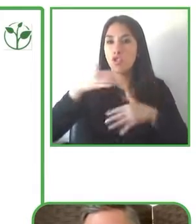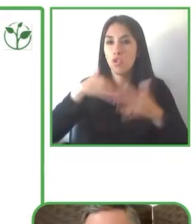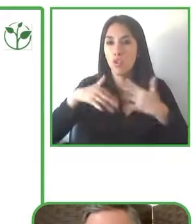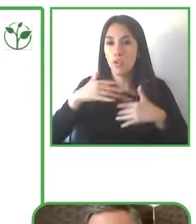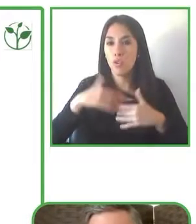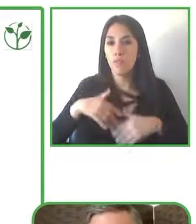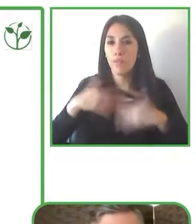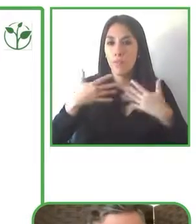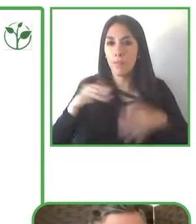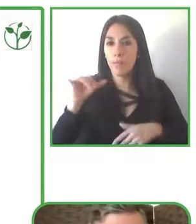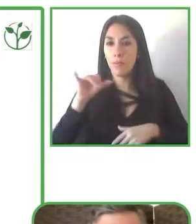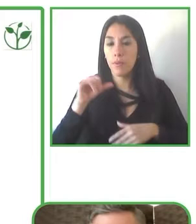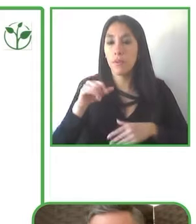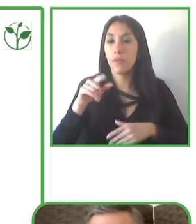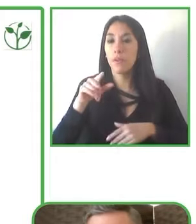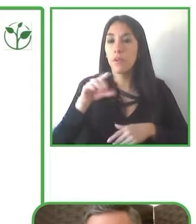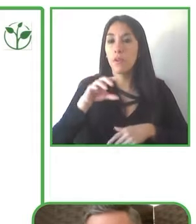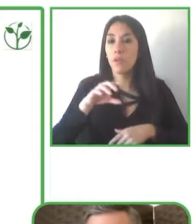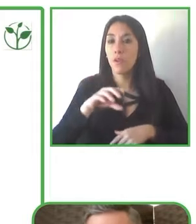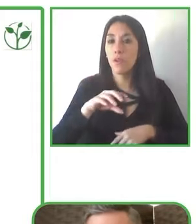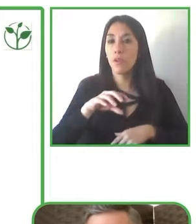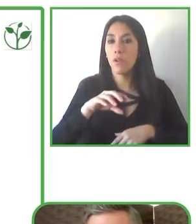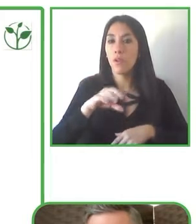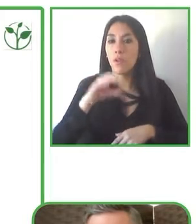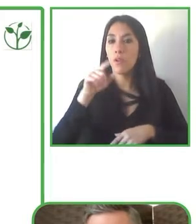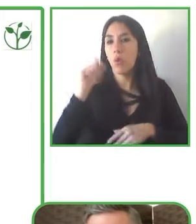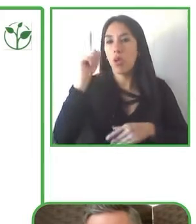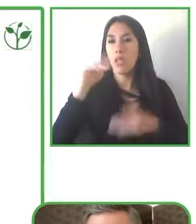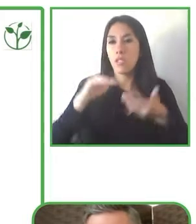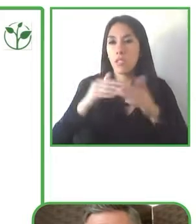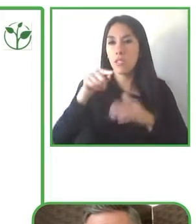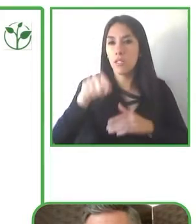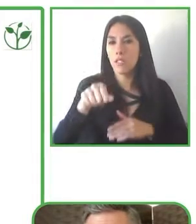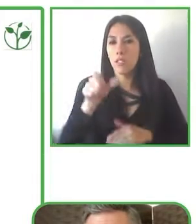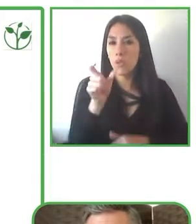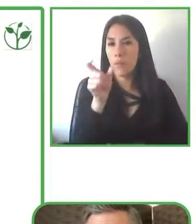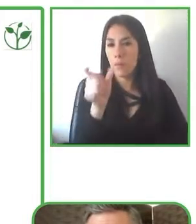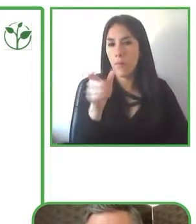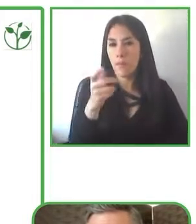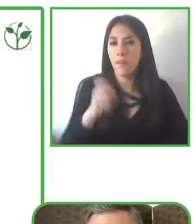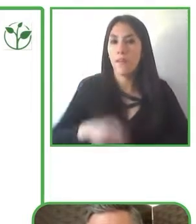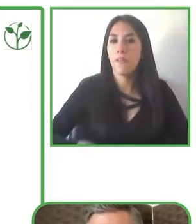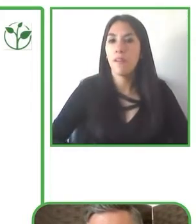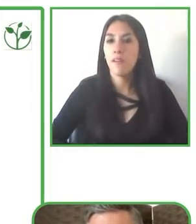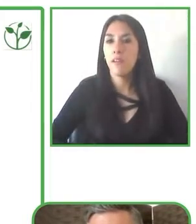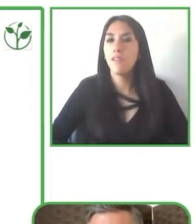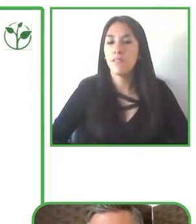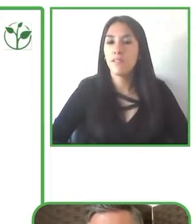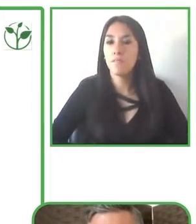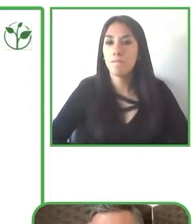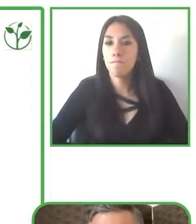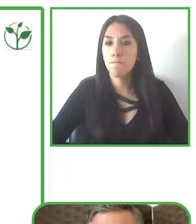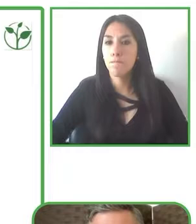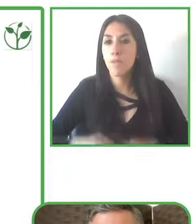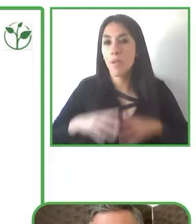I will make sure to get my contact information to you as soon as possible.